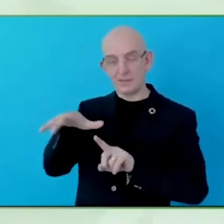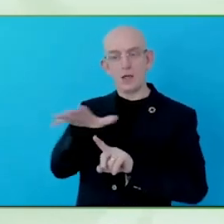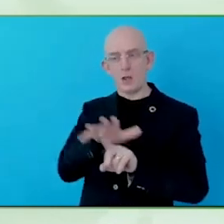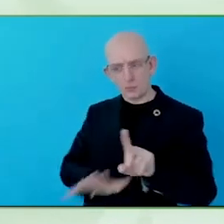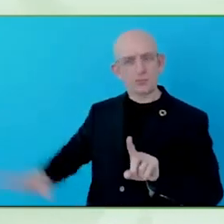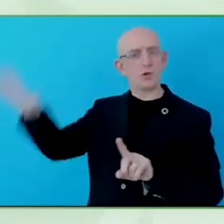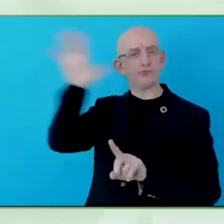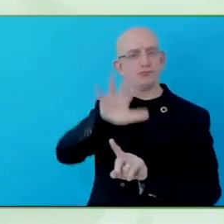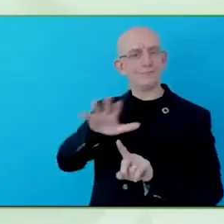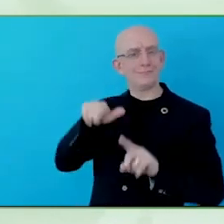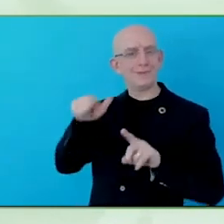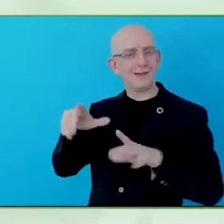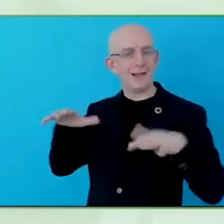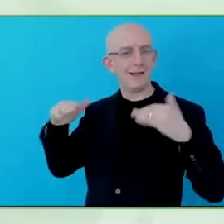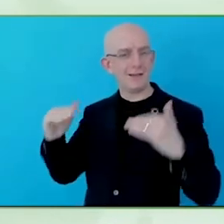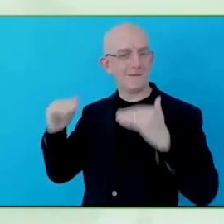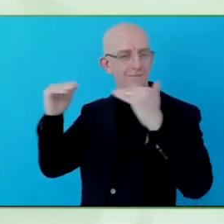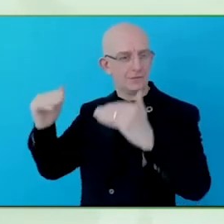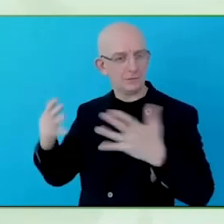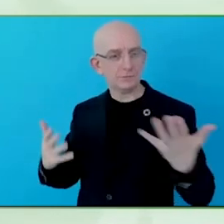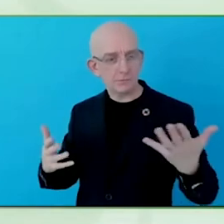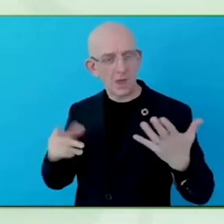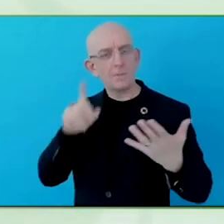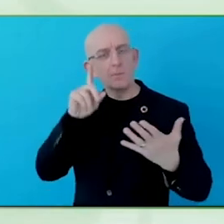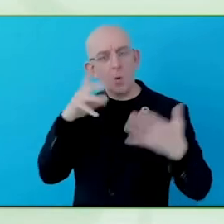membership basis at a country level?